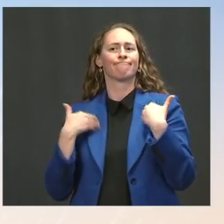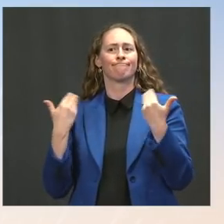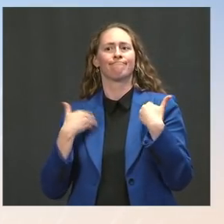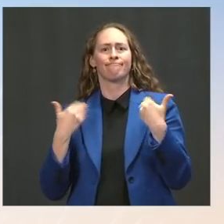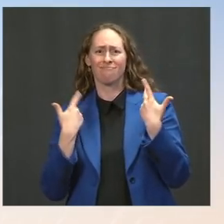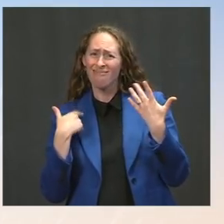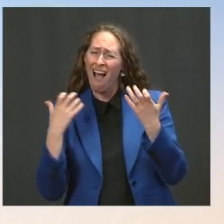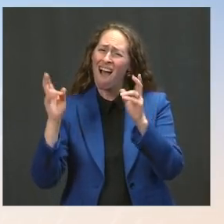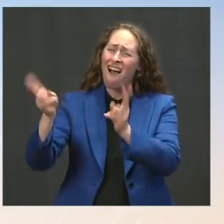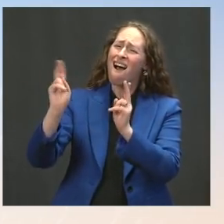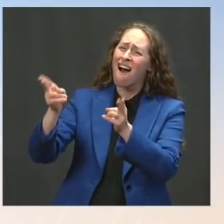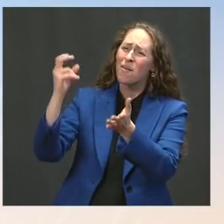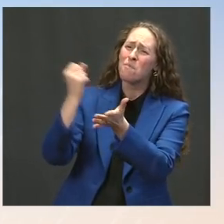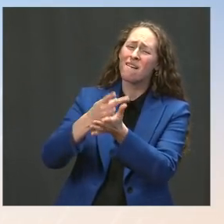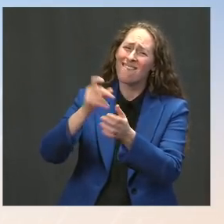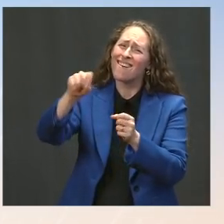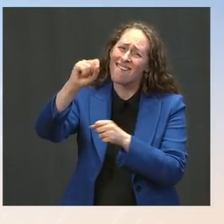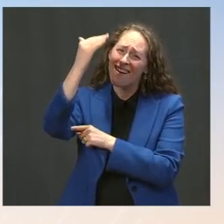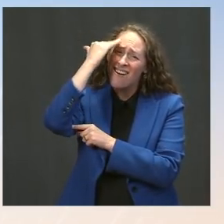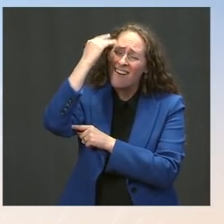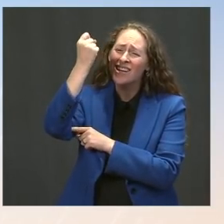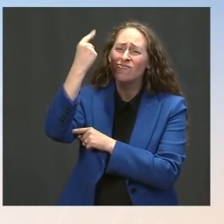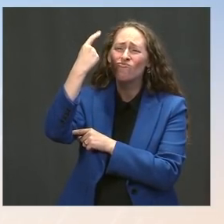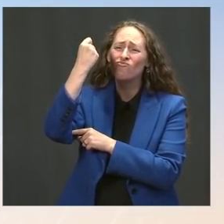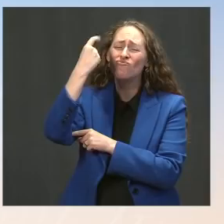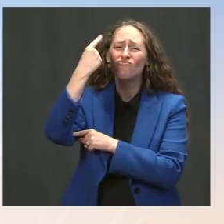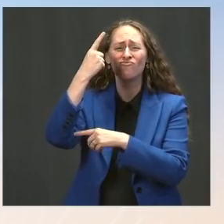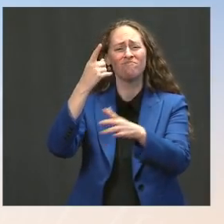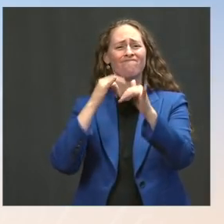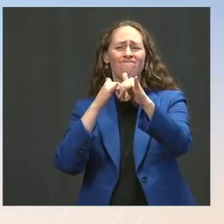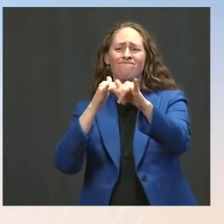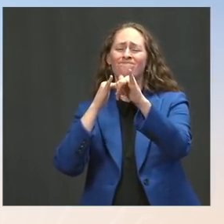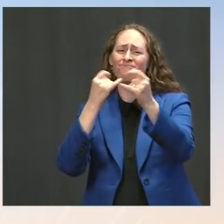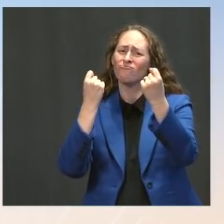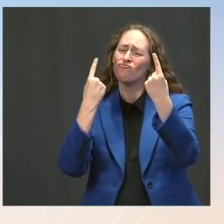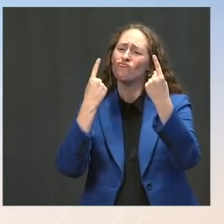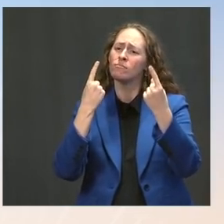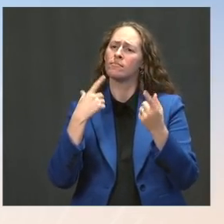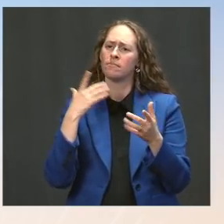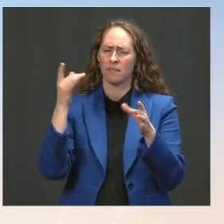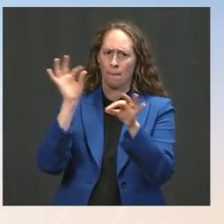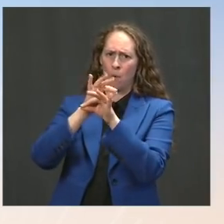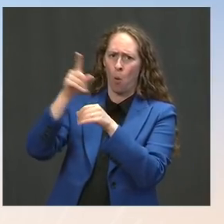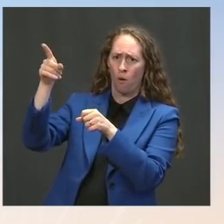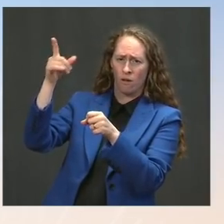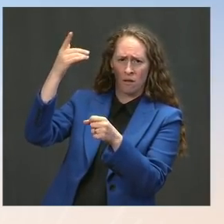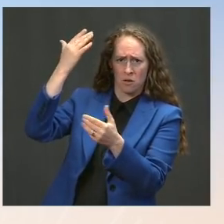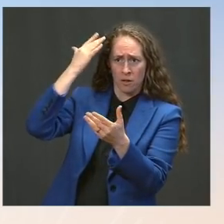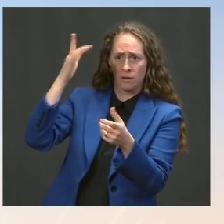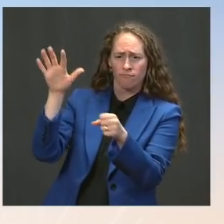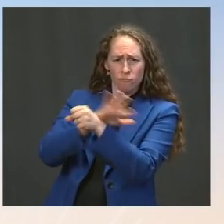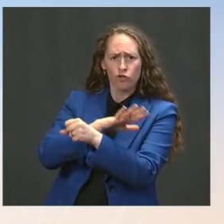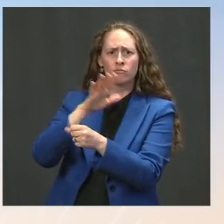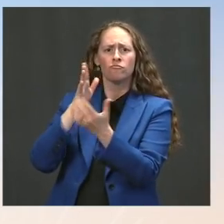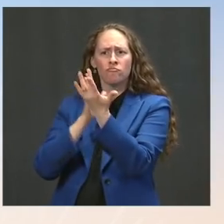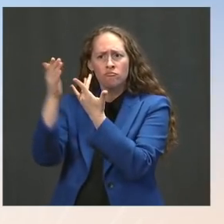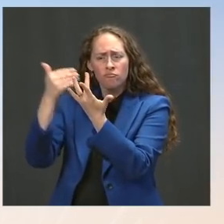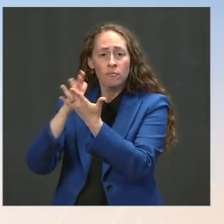We understand that completely and understand the desire to have full approval, of course, as well. We're hopeful to see that in the coming months as Sec- --